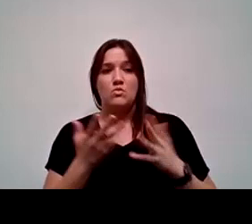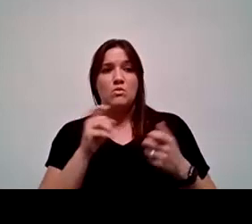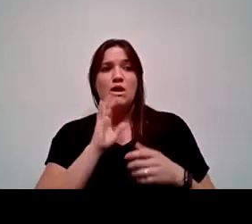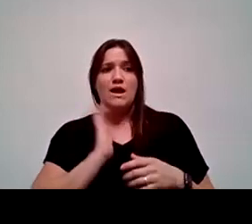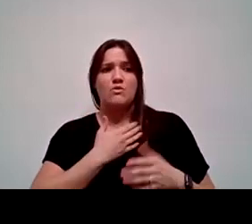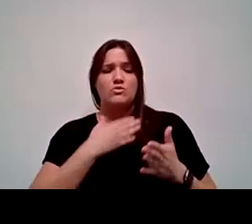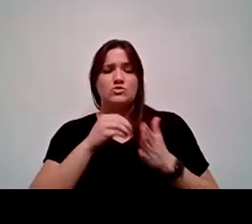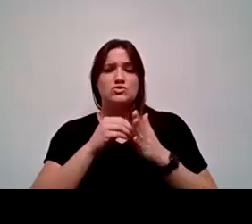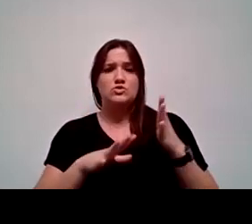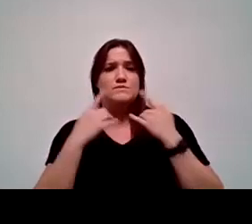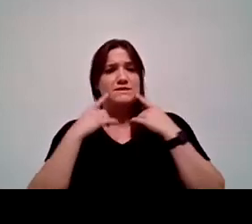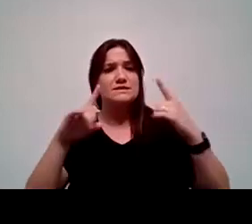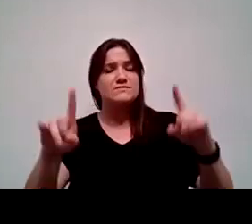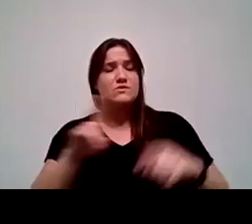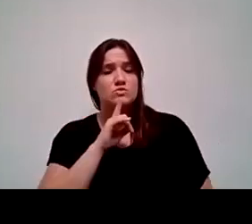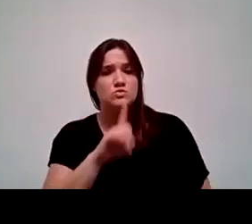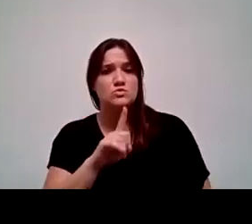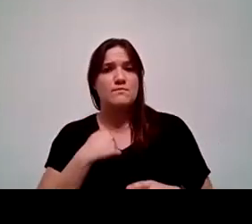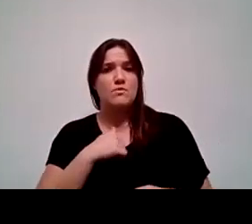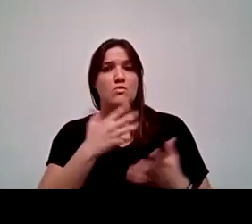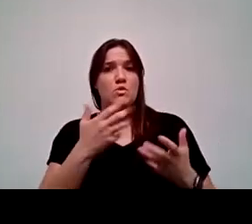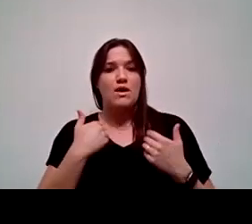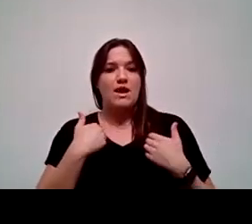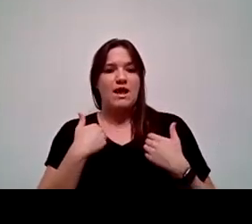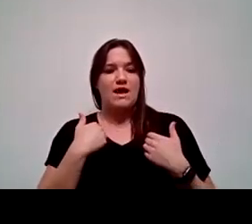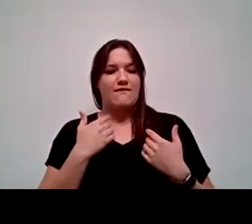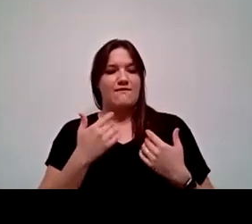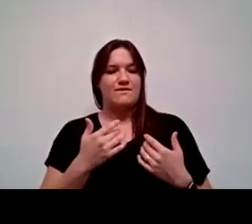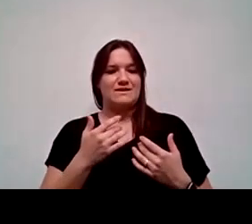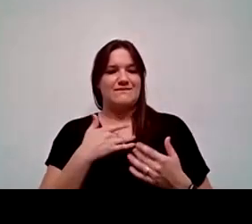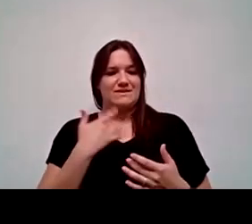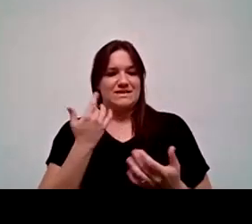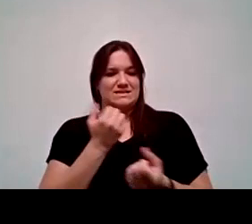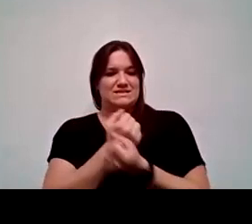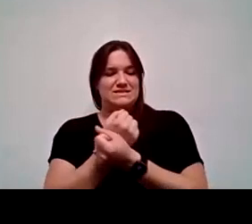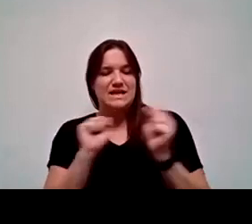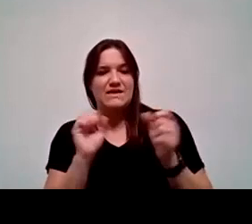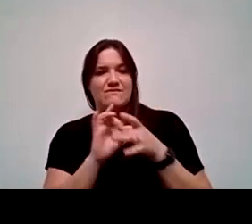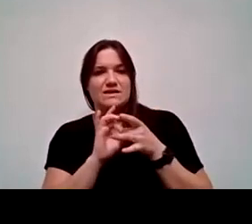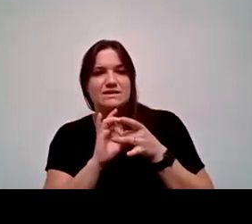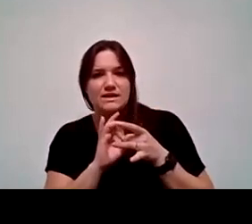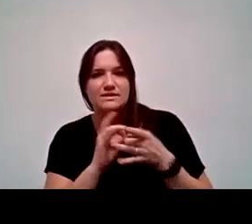but we're ensuring that students feel safe and connected. And one population that our campuses are doing